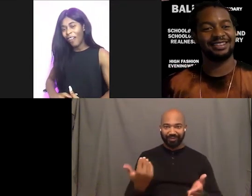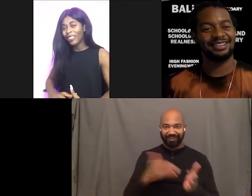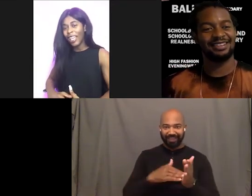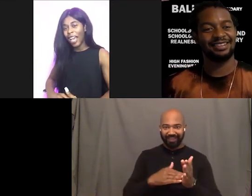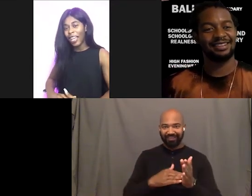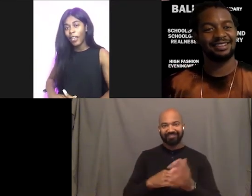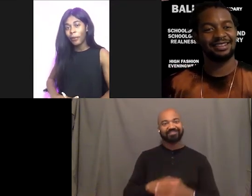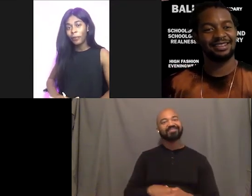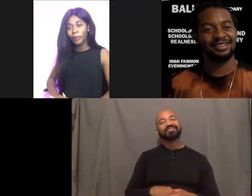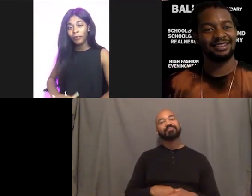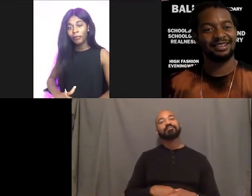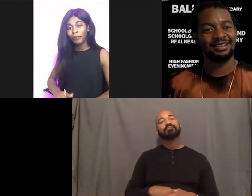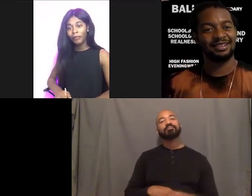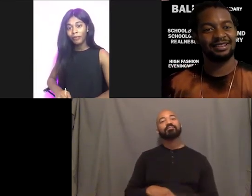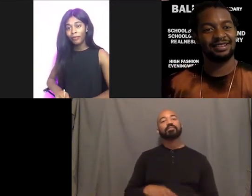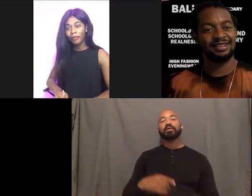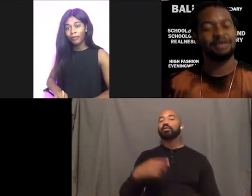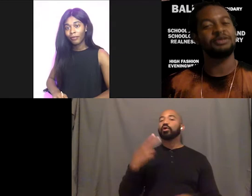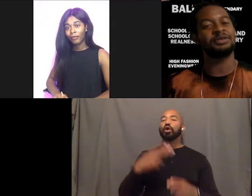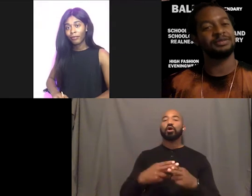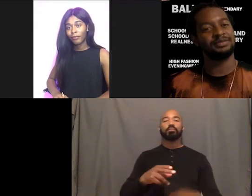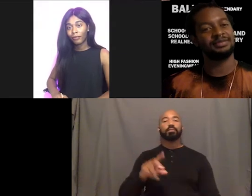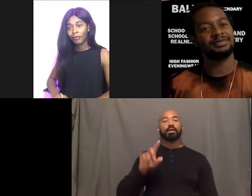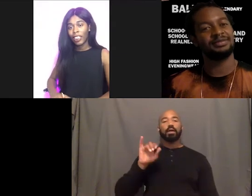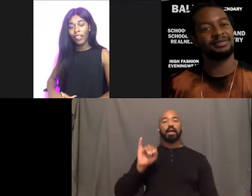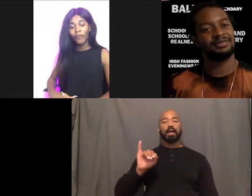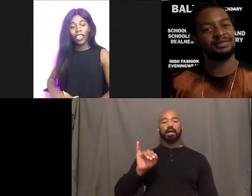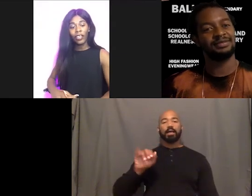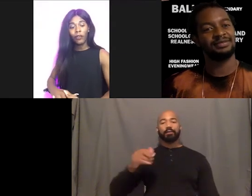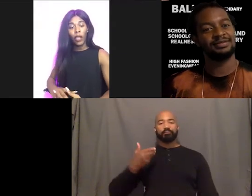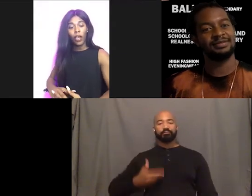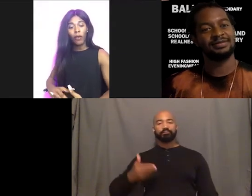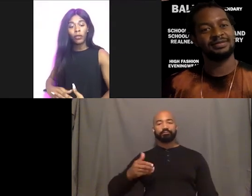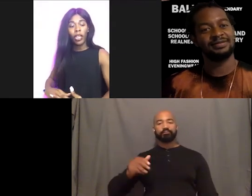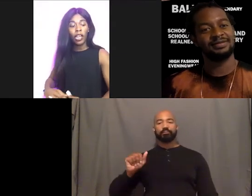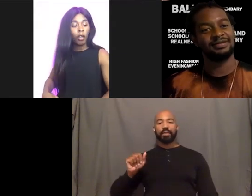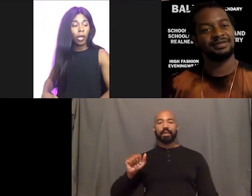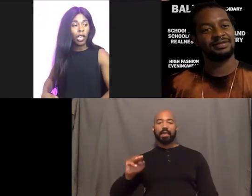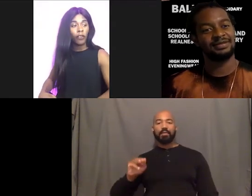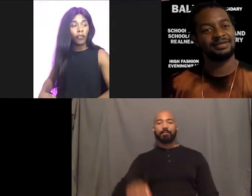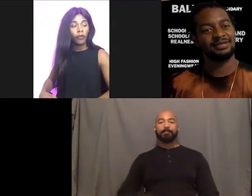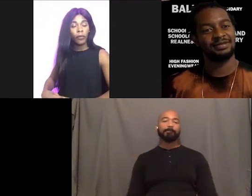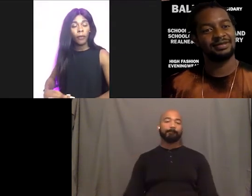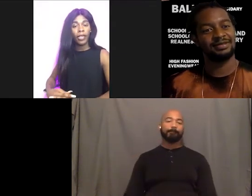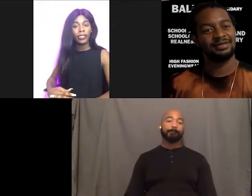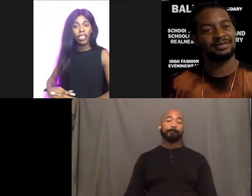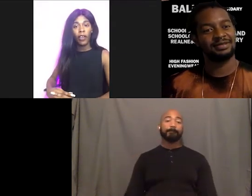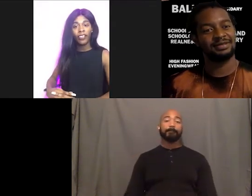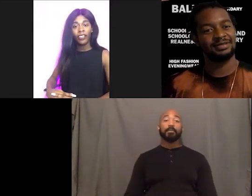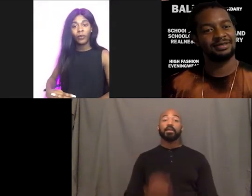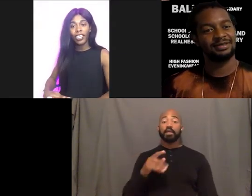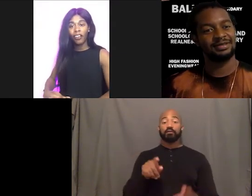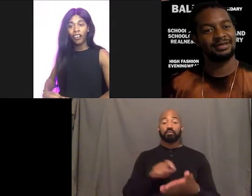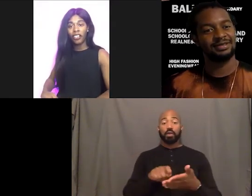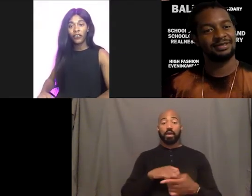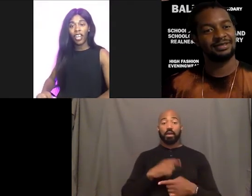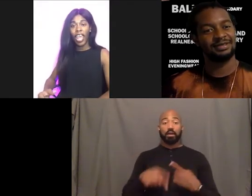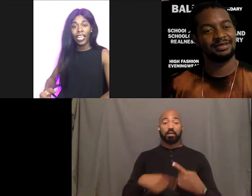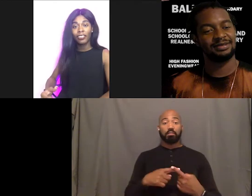I would say "I am." Ooh. Cause I feel like if I was to write an autobiography about myself, I would have to break down all the different apps and